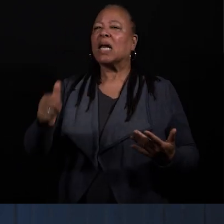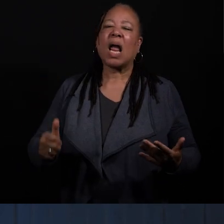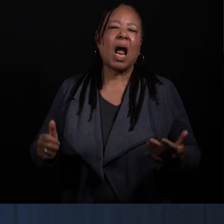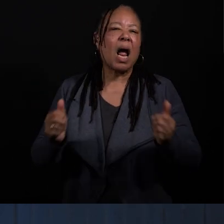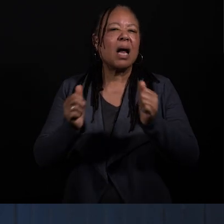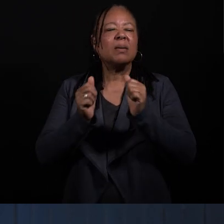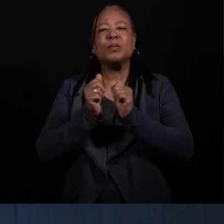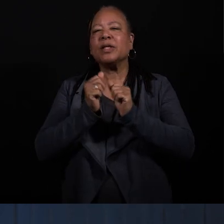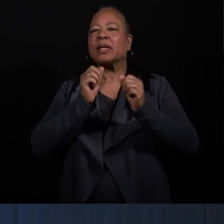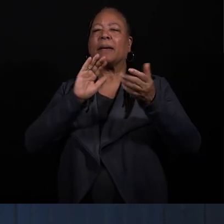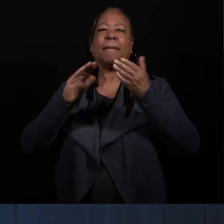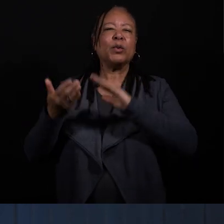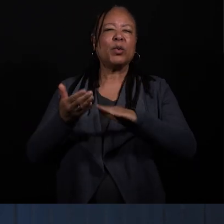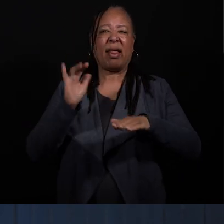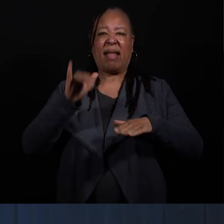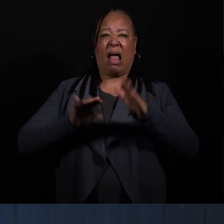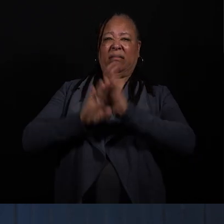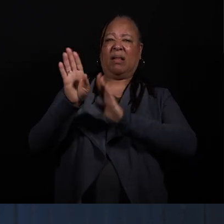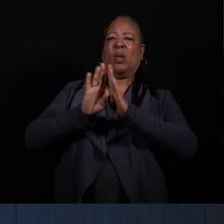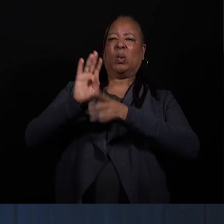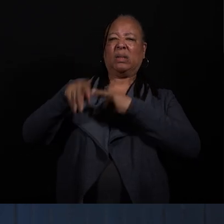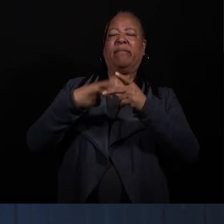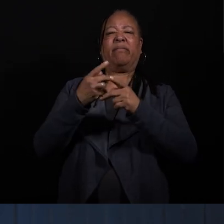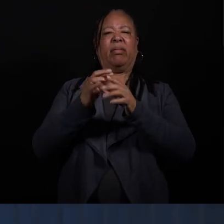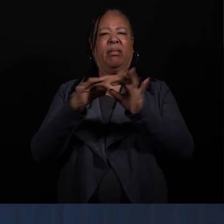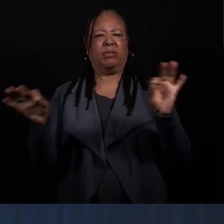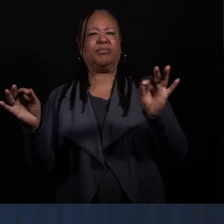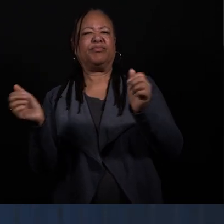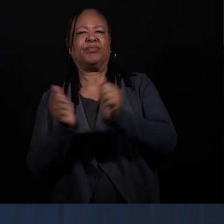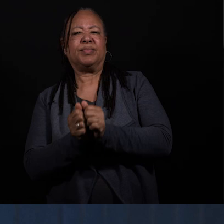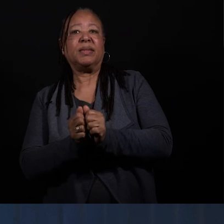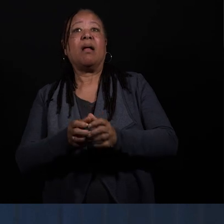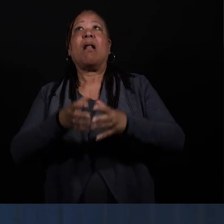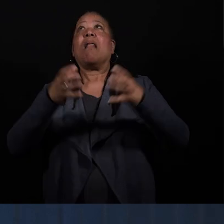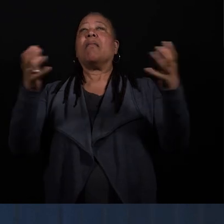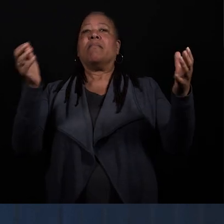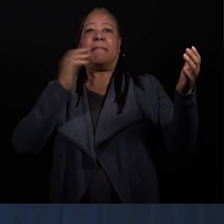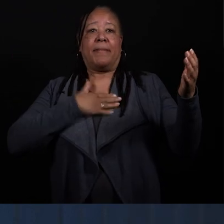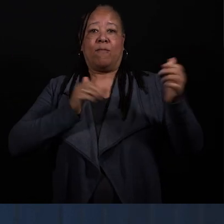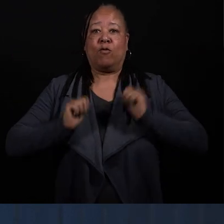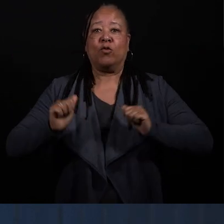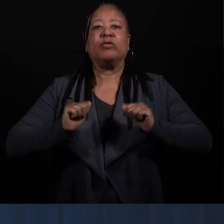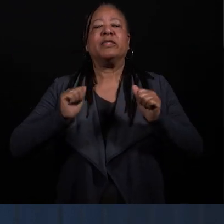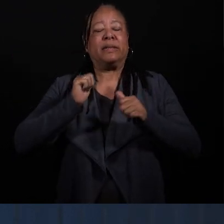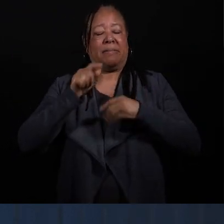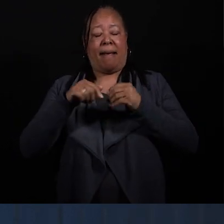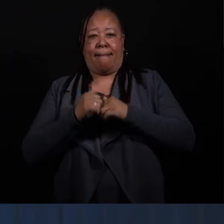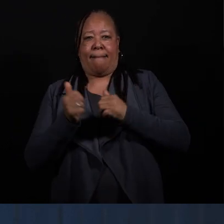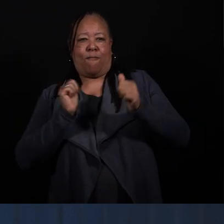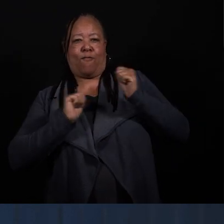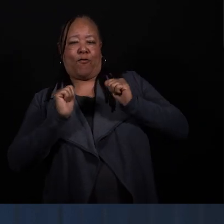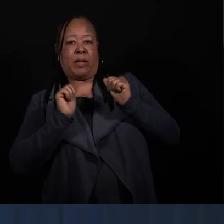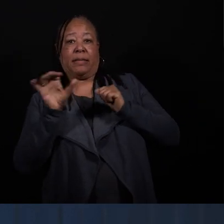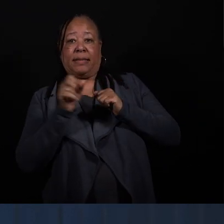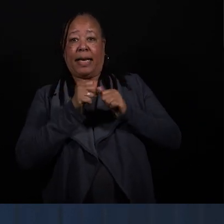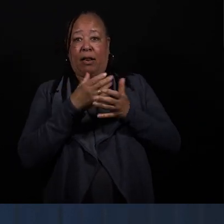that's developing those kinds of languages together. And a lot of my performance is about how the performers take the tools that I share with them